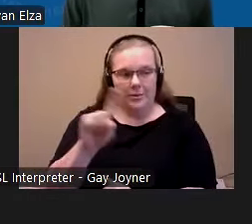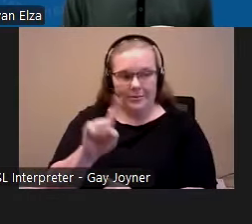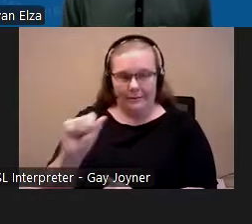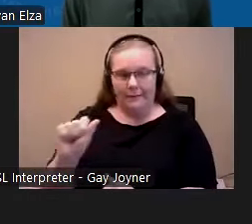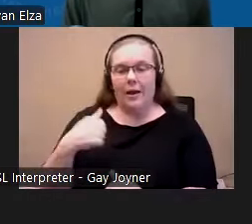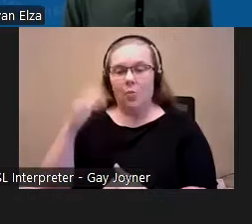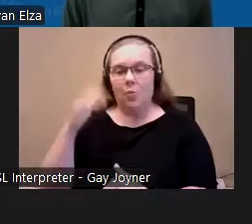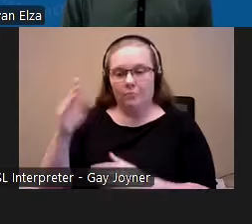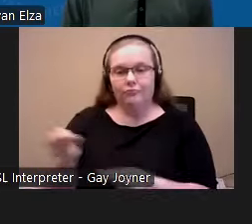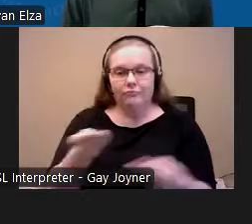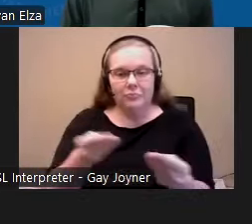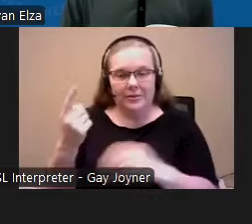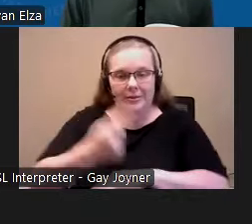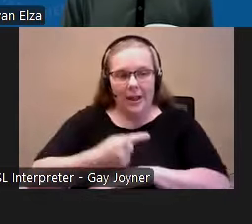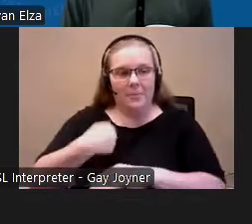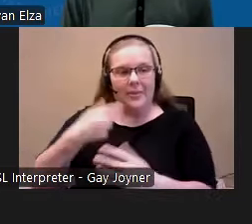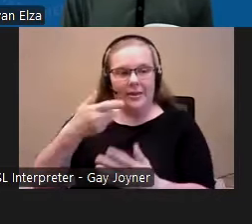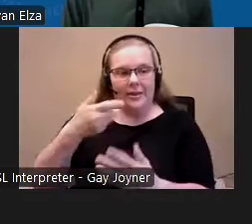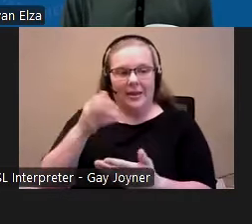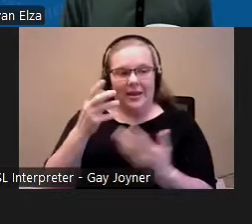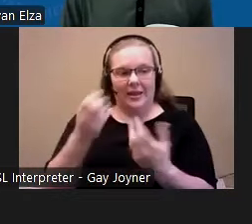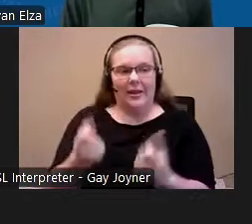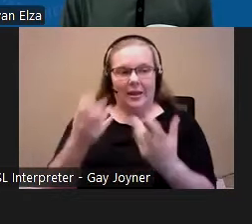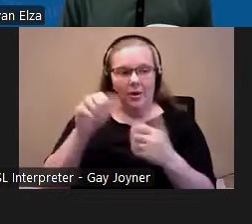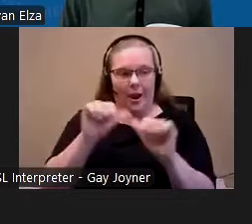today and on the interagency housing in a vision and strategy lead for ACL.